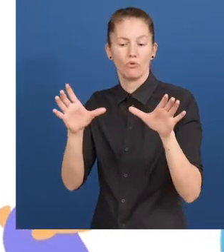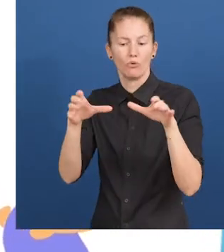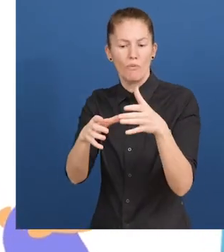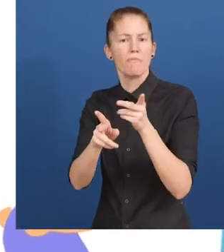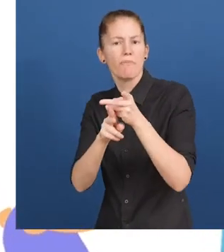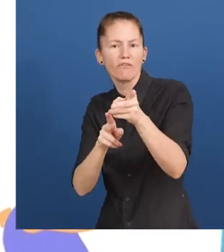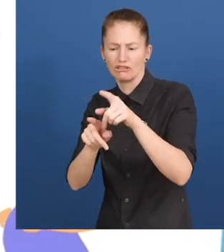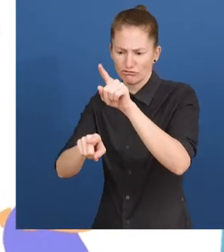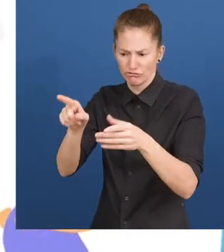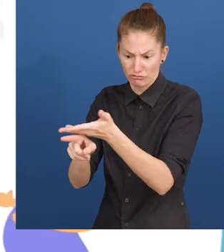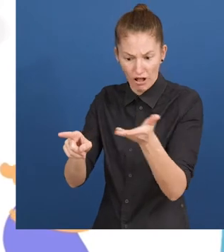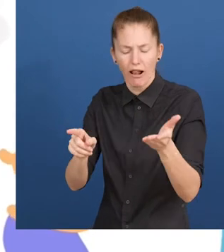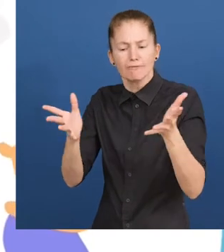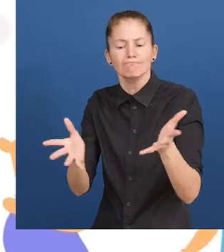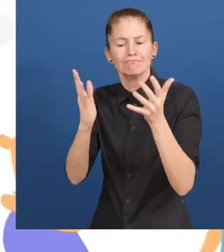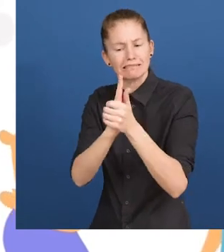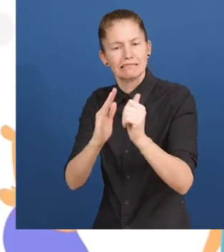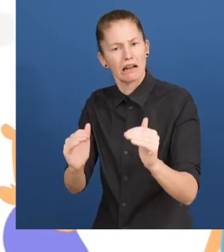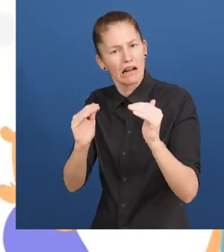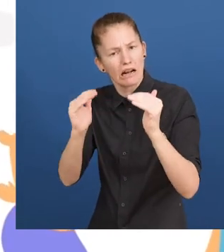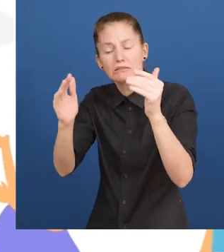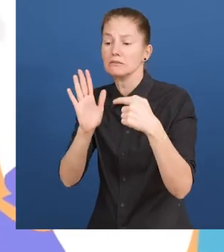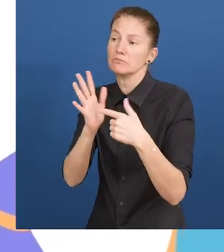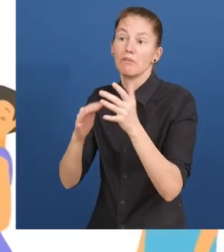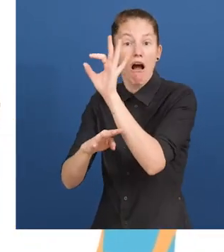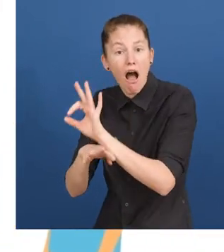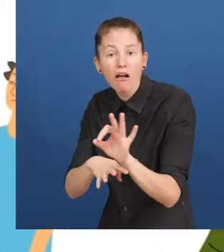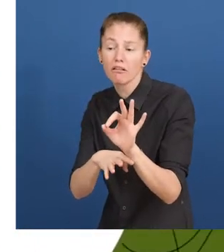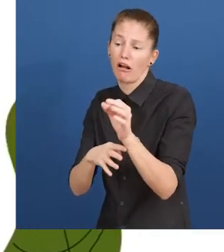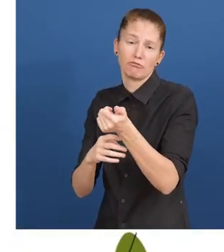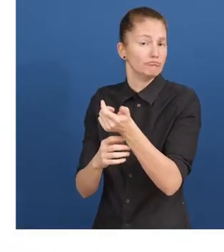professional groups such as architects, and in the development of